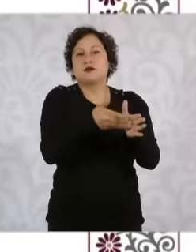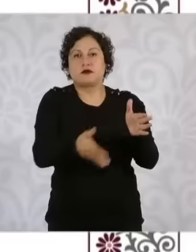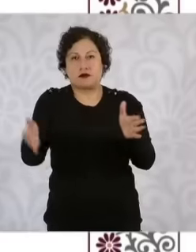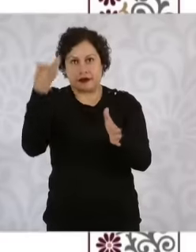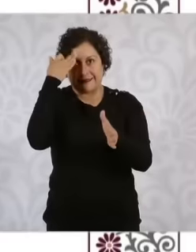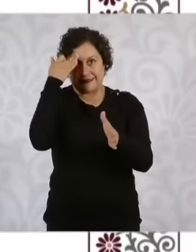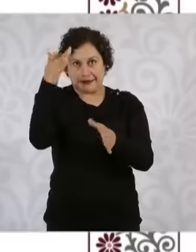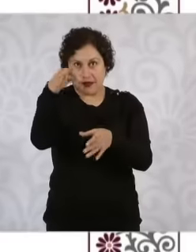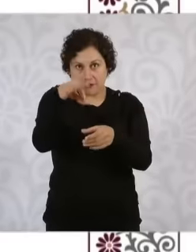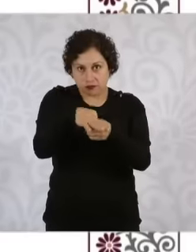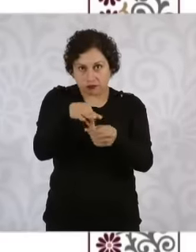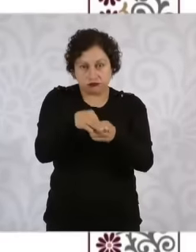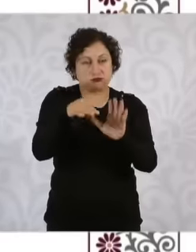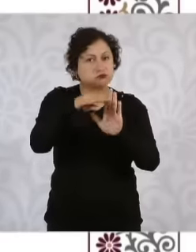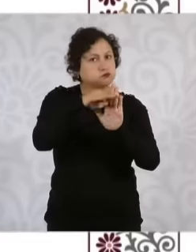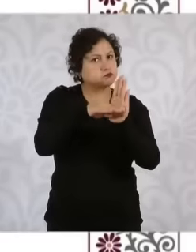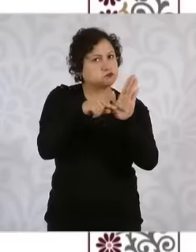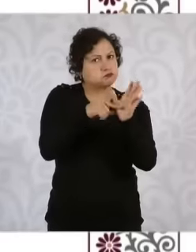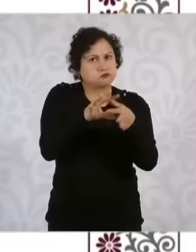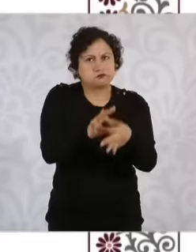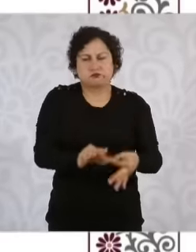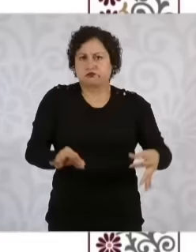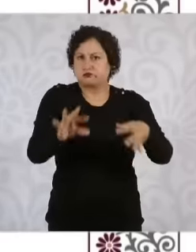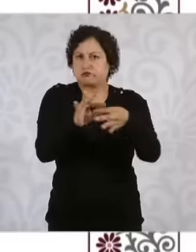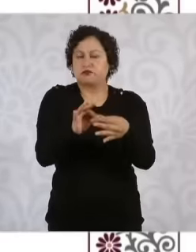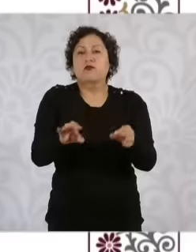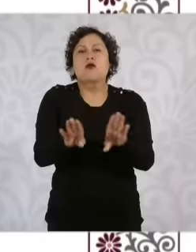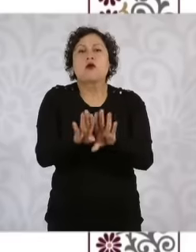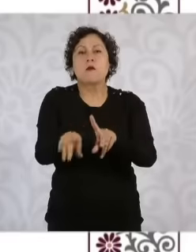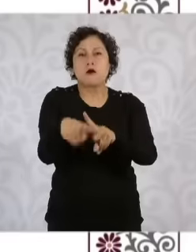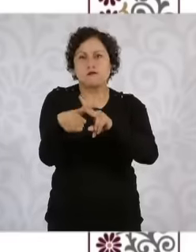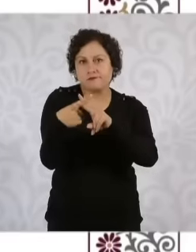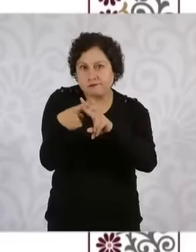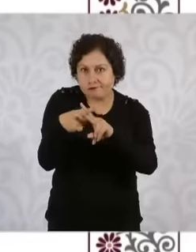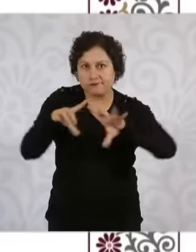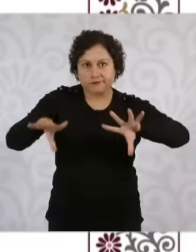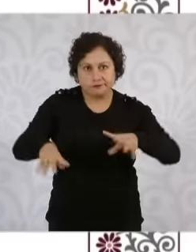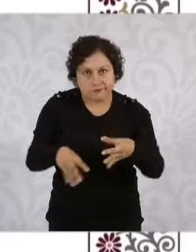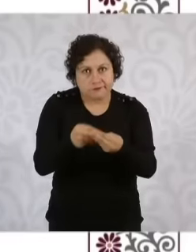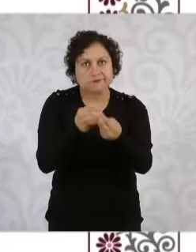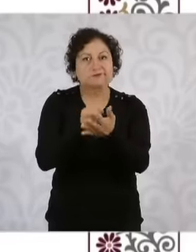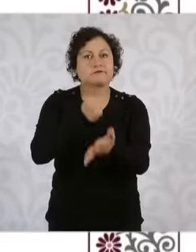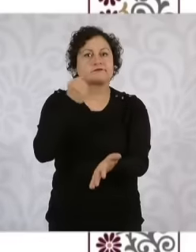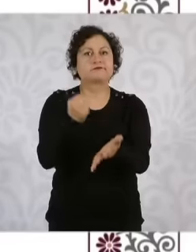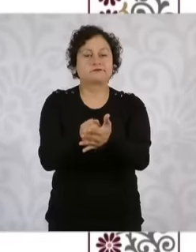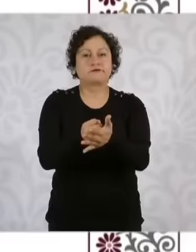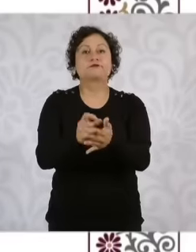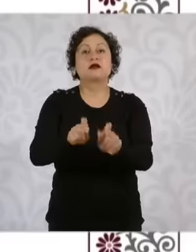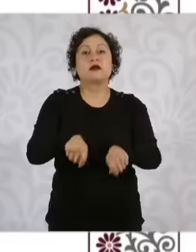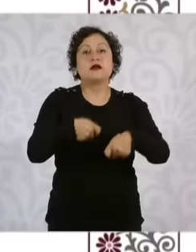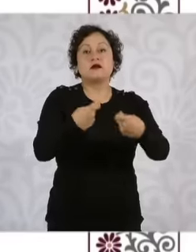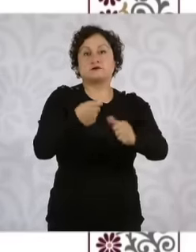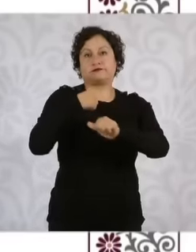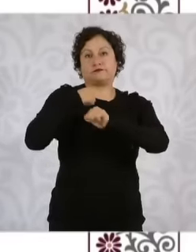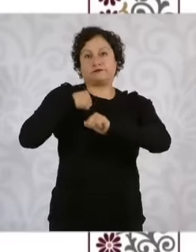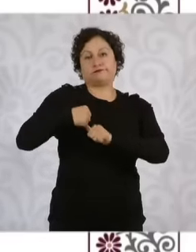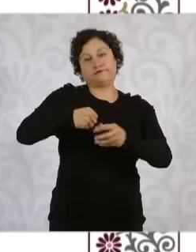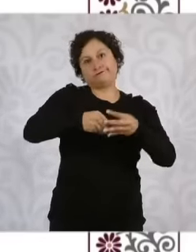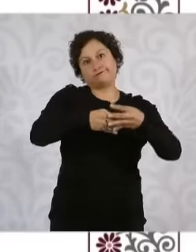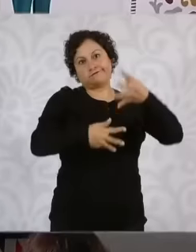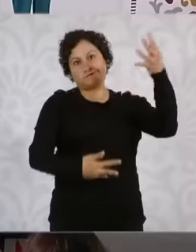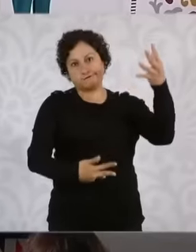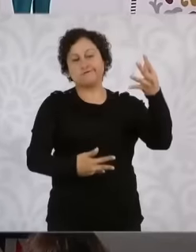detailed way computations and summation the assignment of positions and the qualification and the declaration